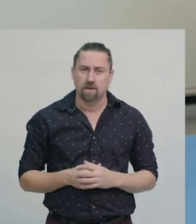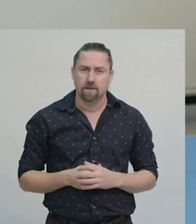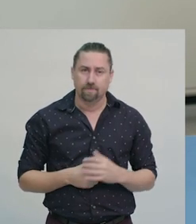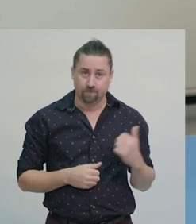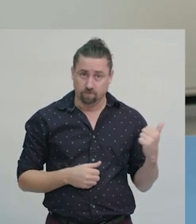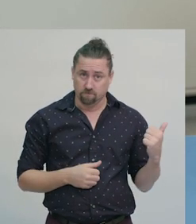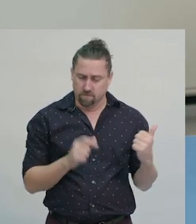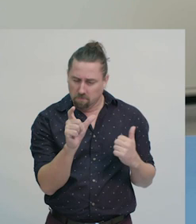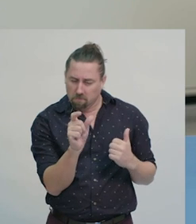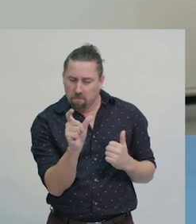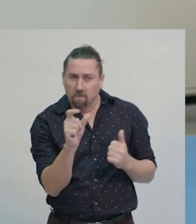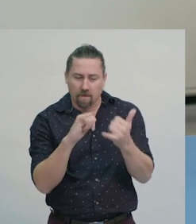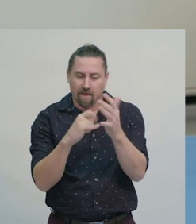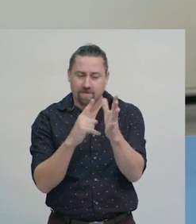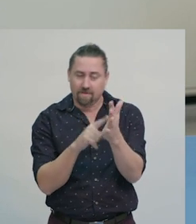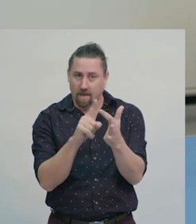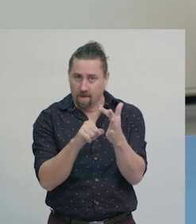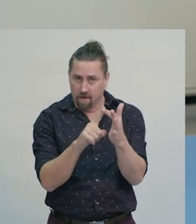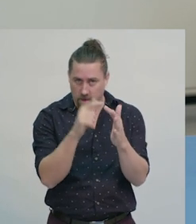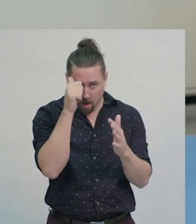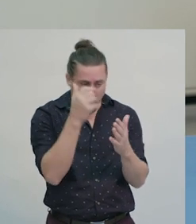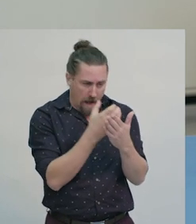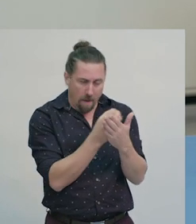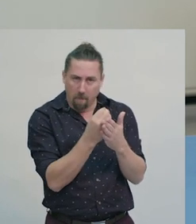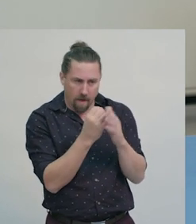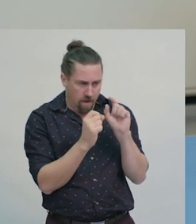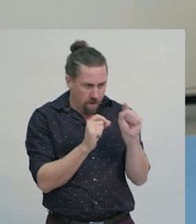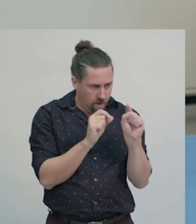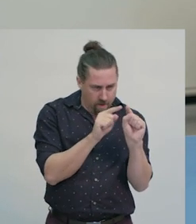Scale shows the relationship between two numbers.